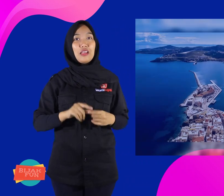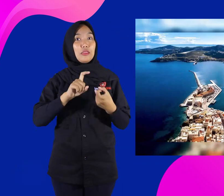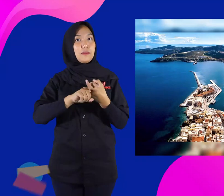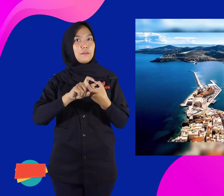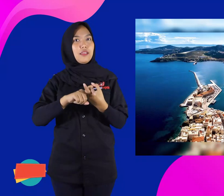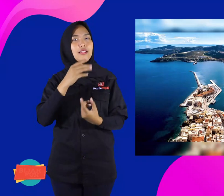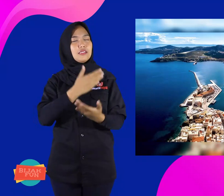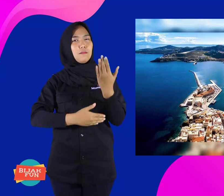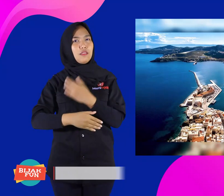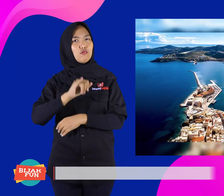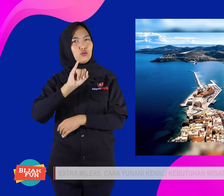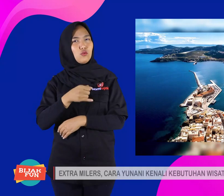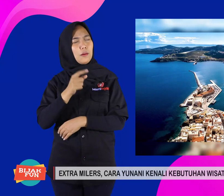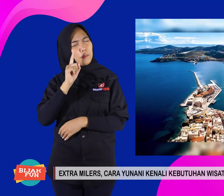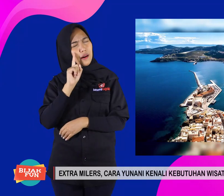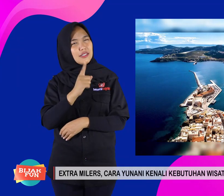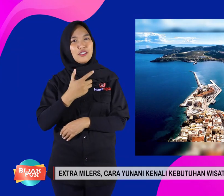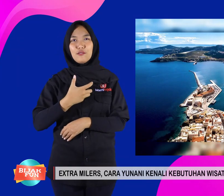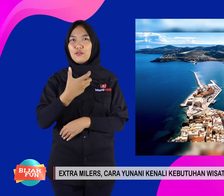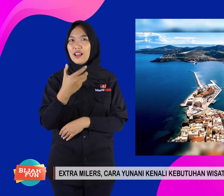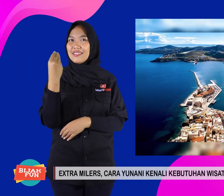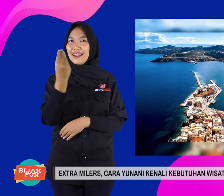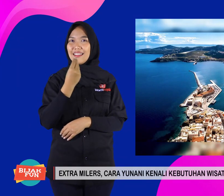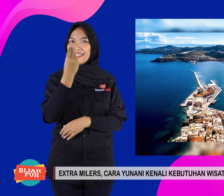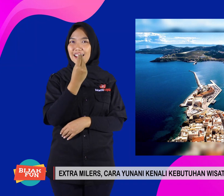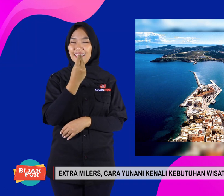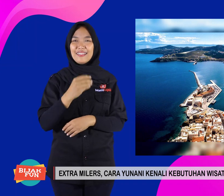Friends with disabilities also love to travel.